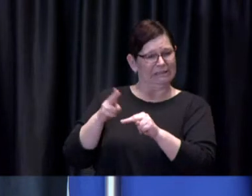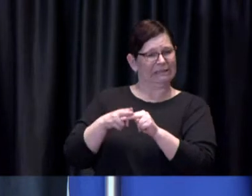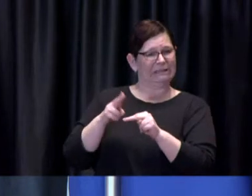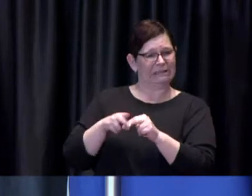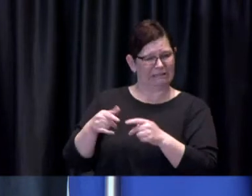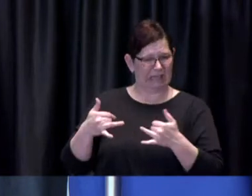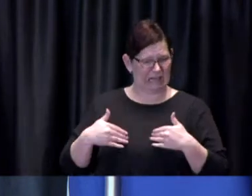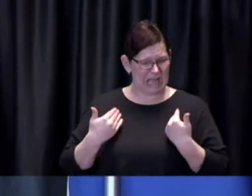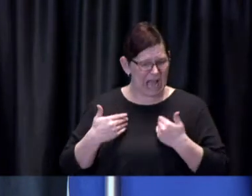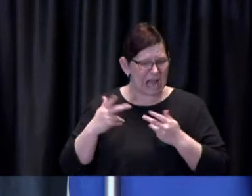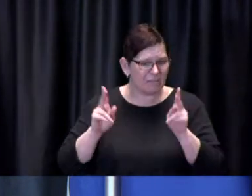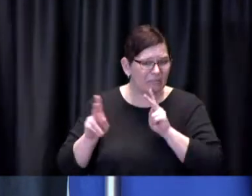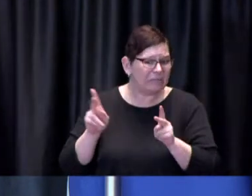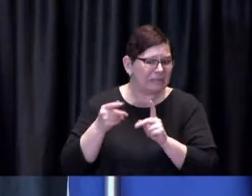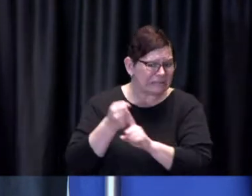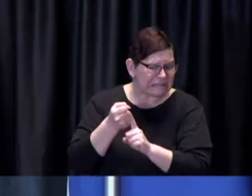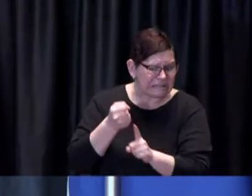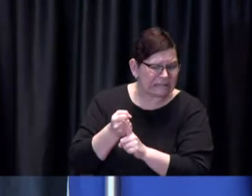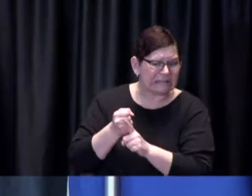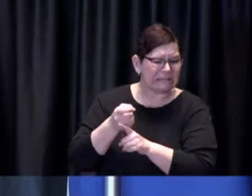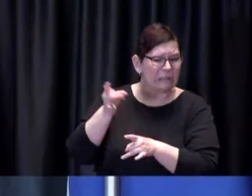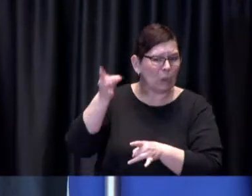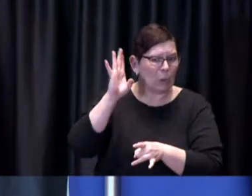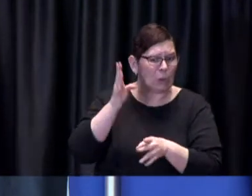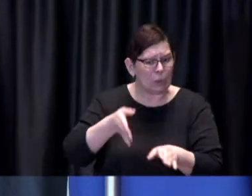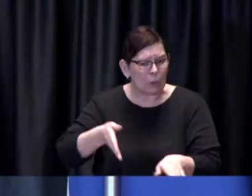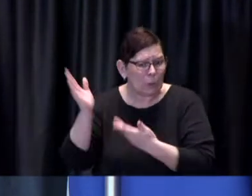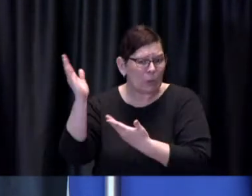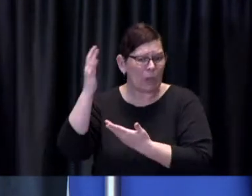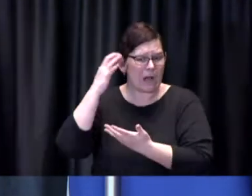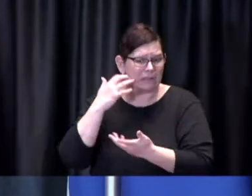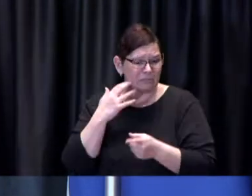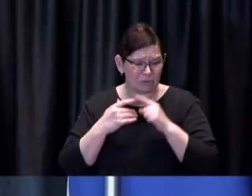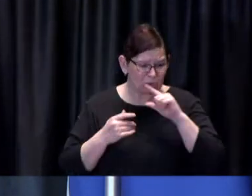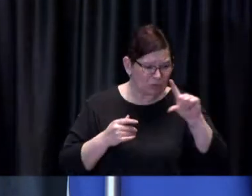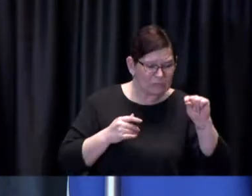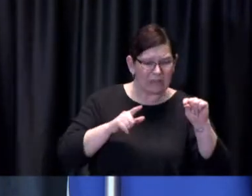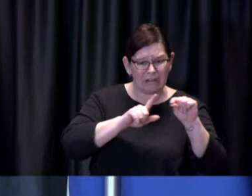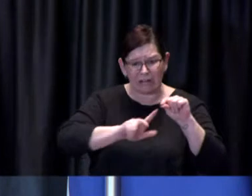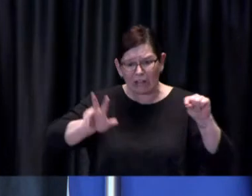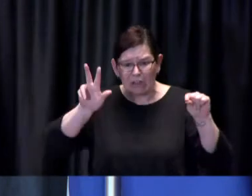and we're seeing 20 year old people in their 20s 30s and 40s in hospital on life support